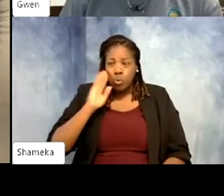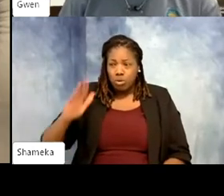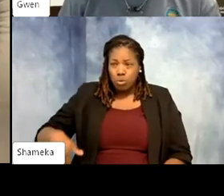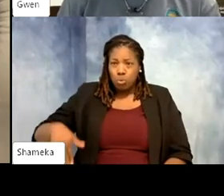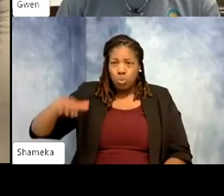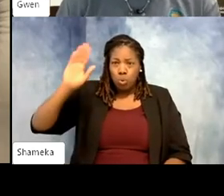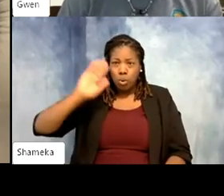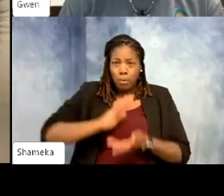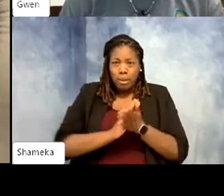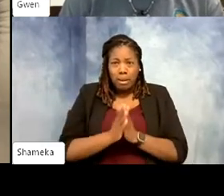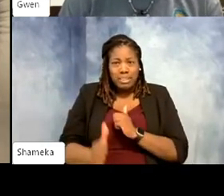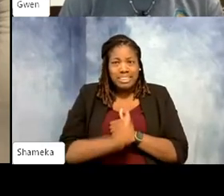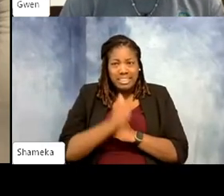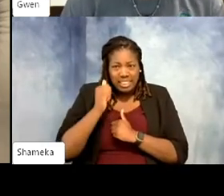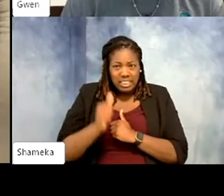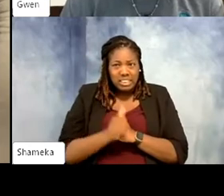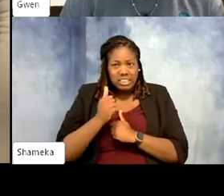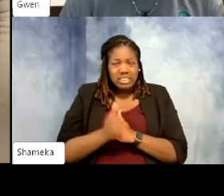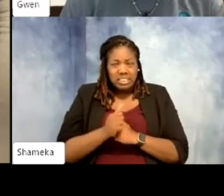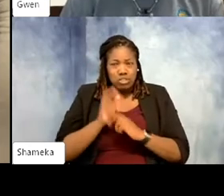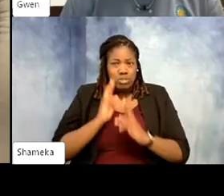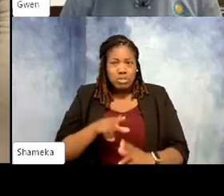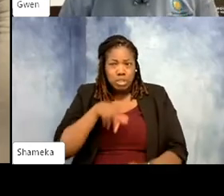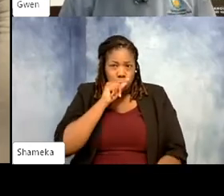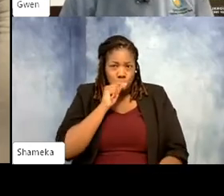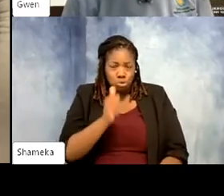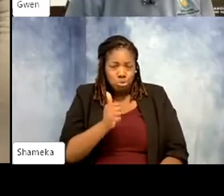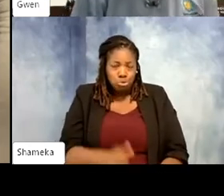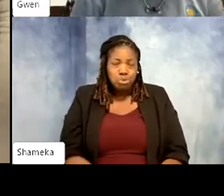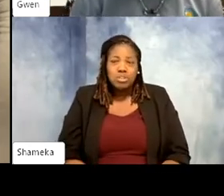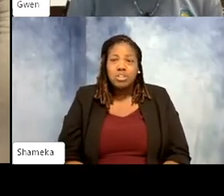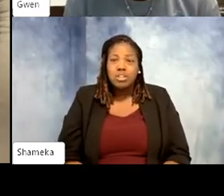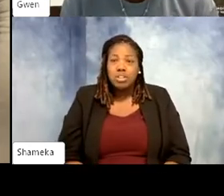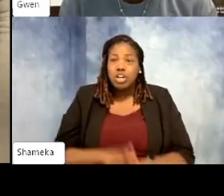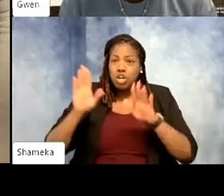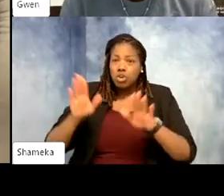a very dangerous and very well respected bird. >>Shellie: That's great. Diane had asked how big